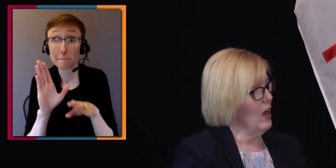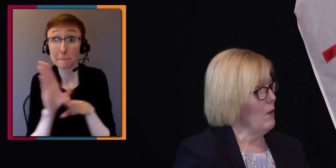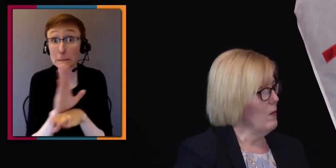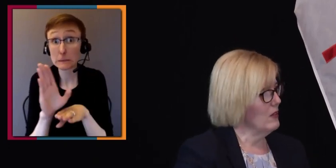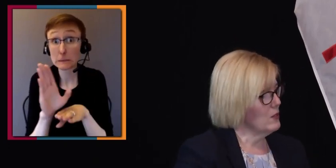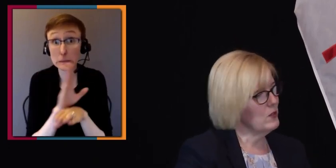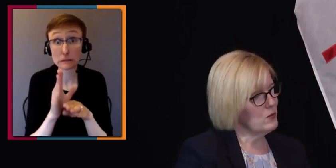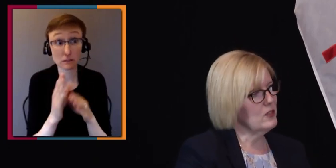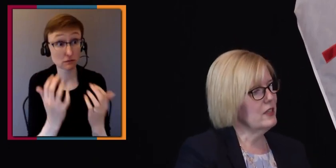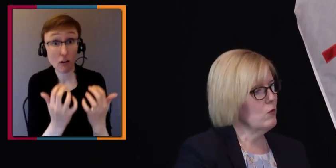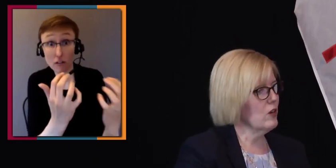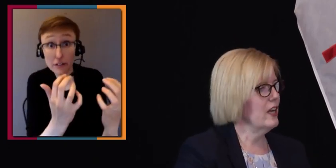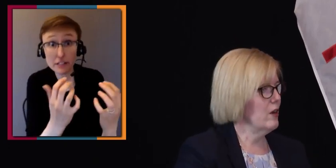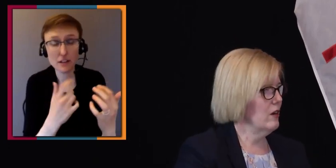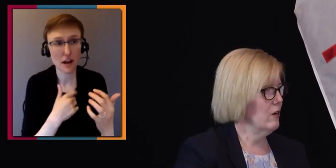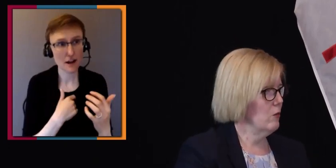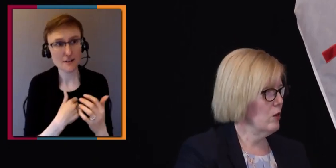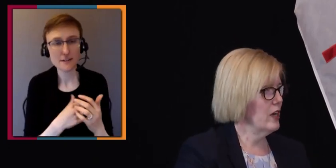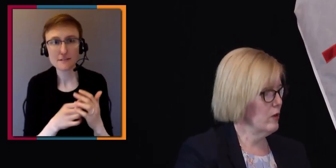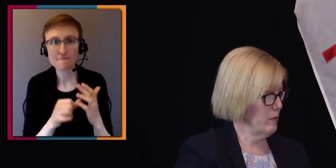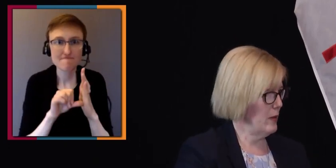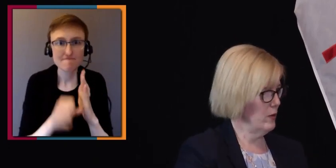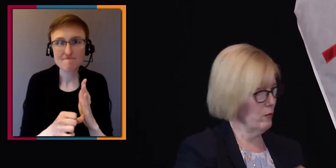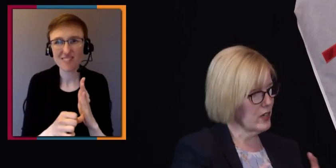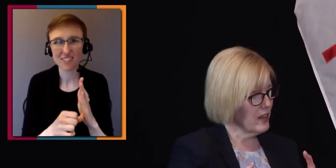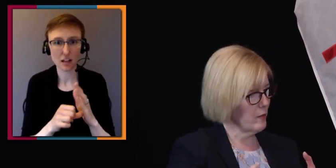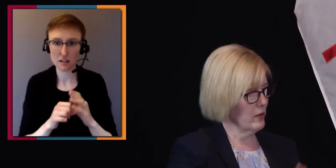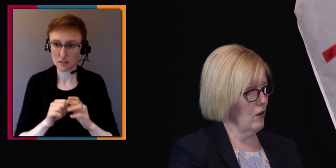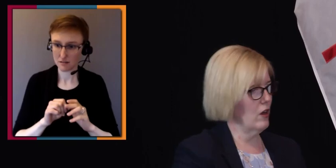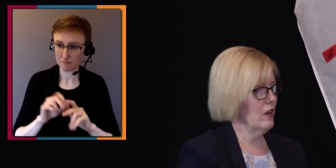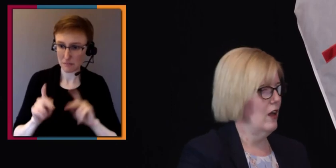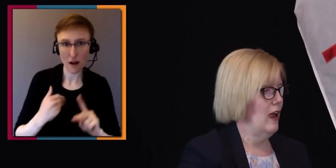So it's really working with people, bringing them along.